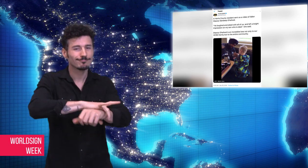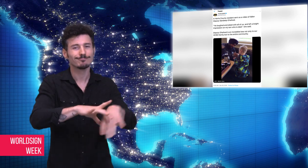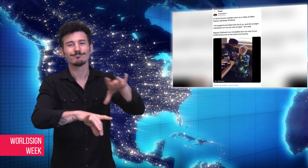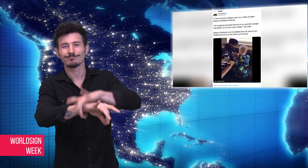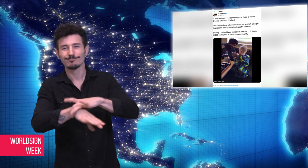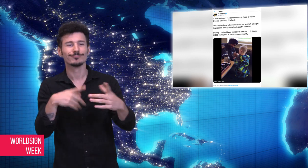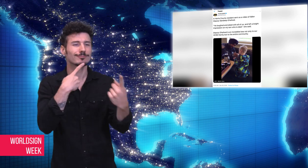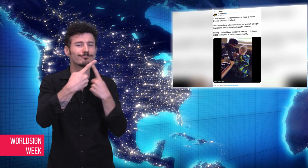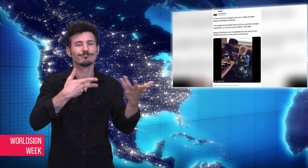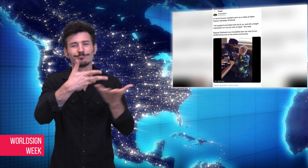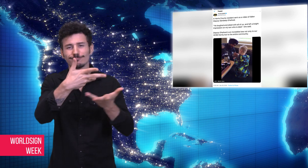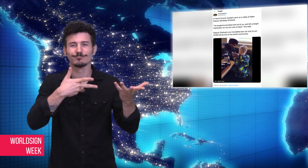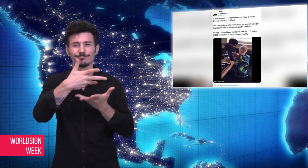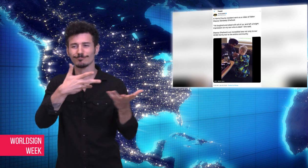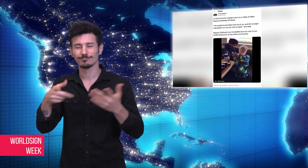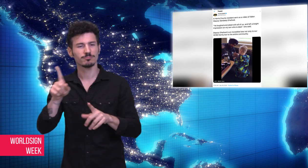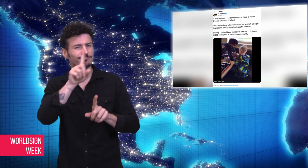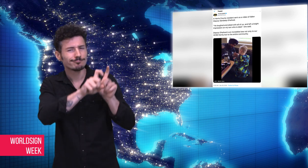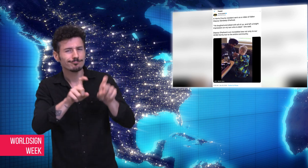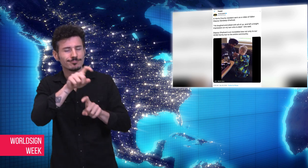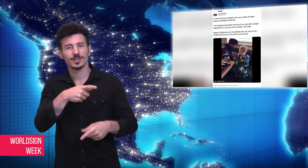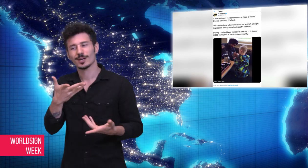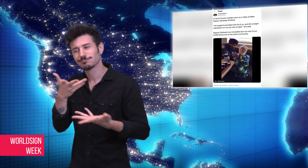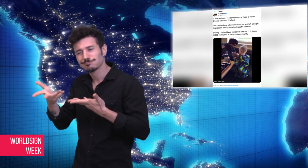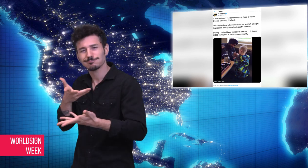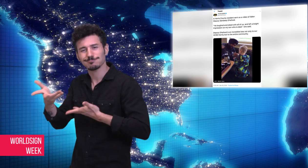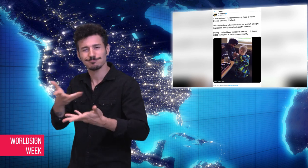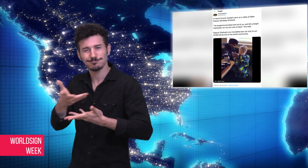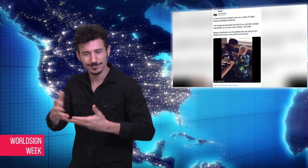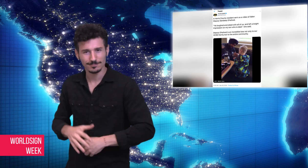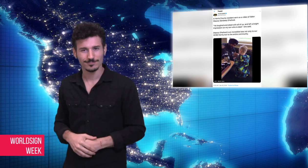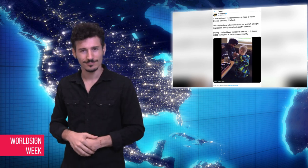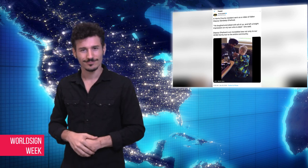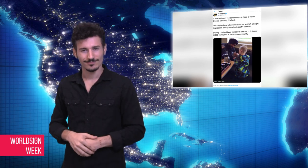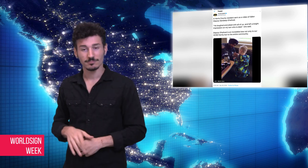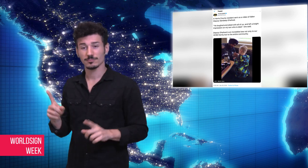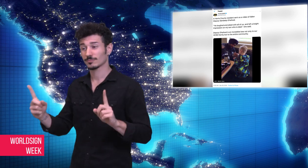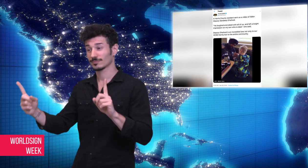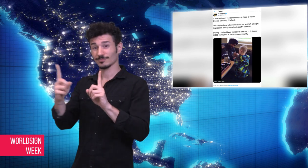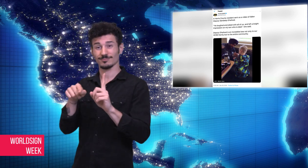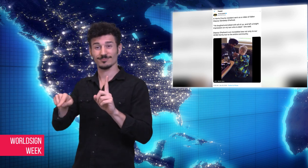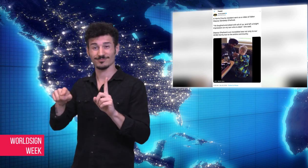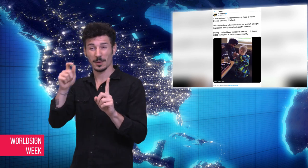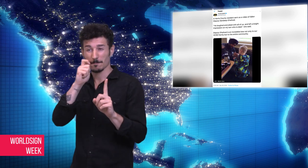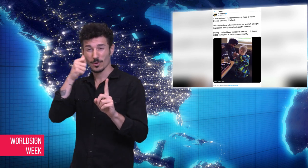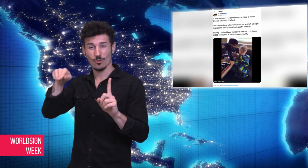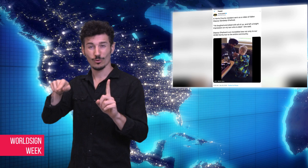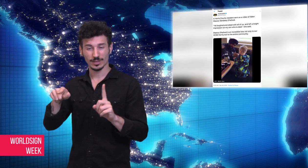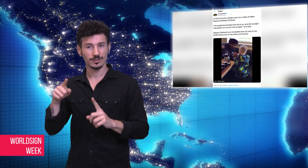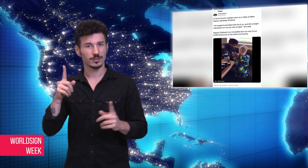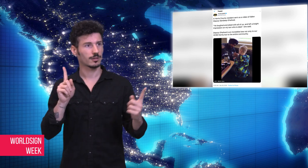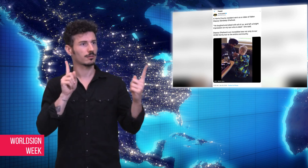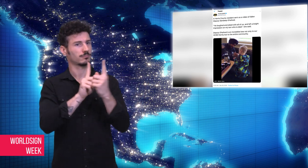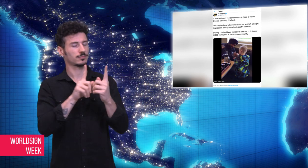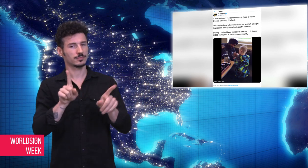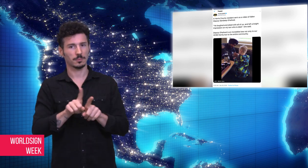answering the young boy’s questions. The encounter had left a bright